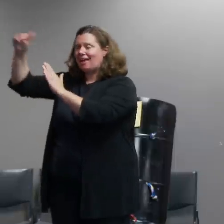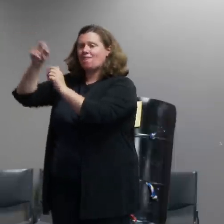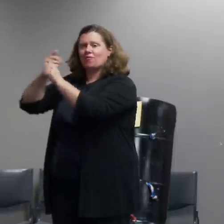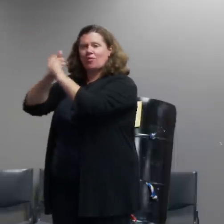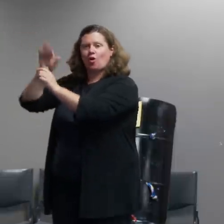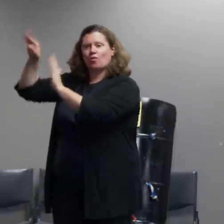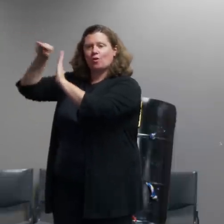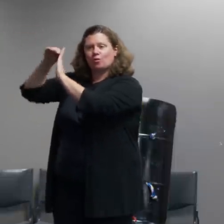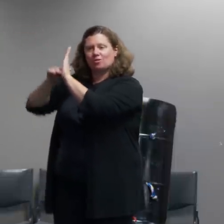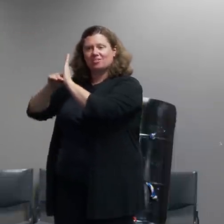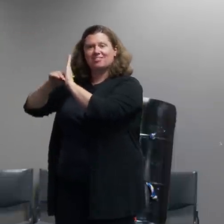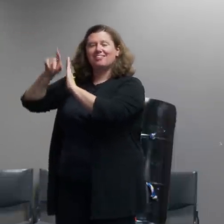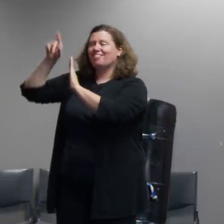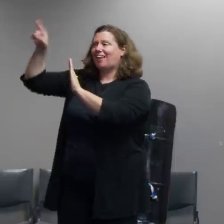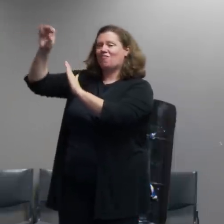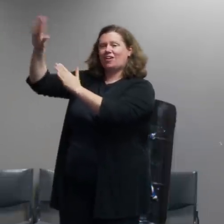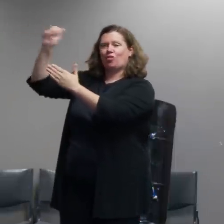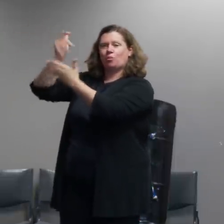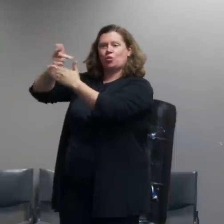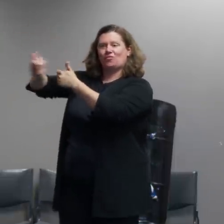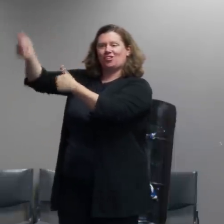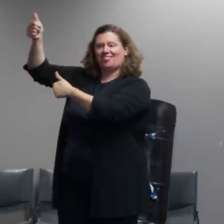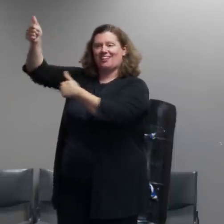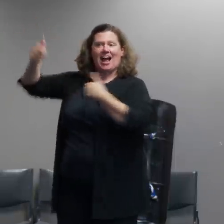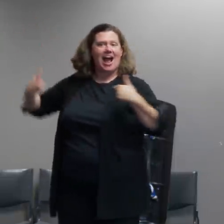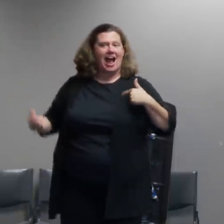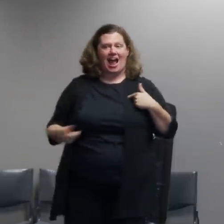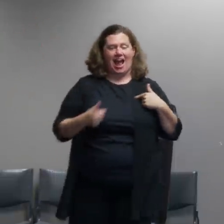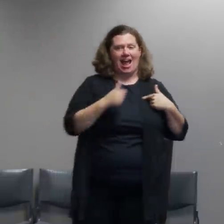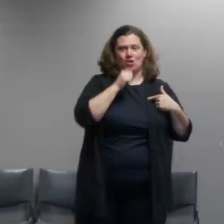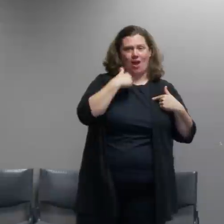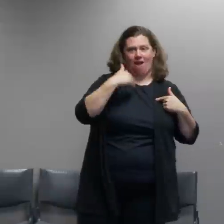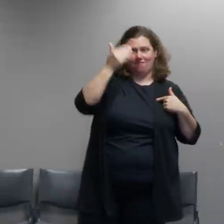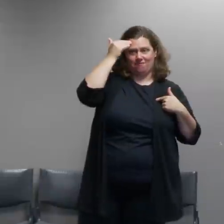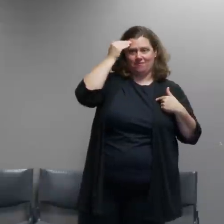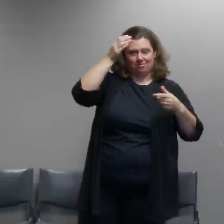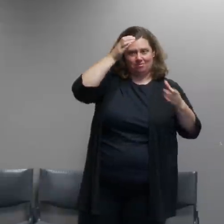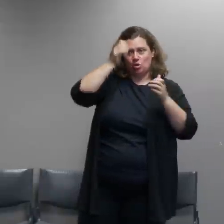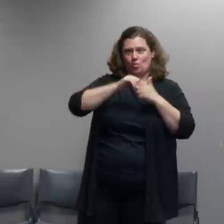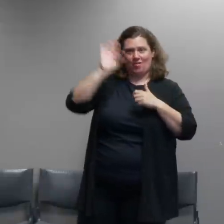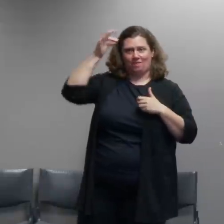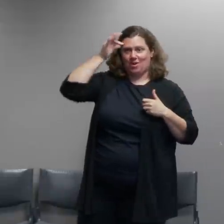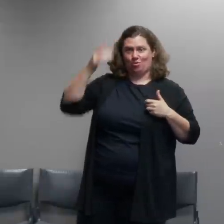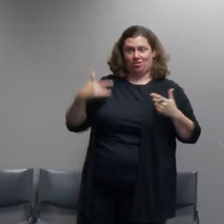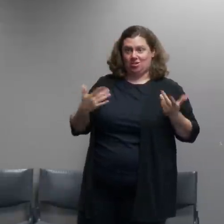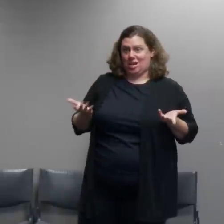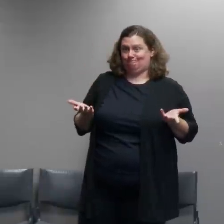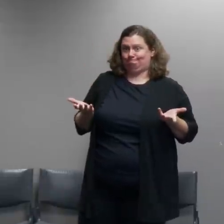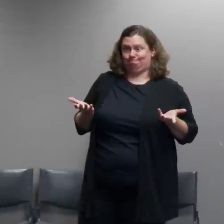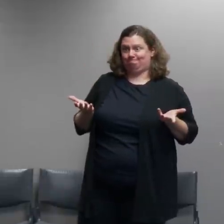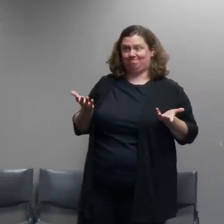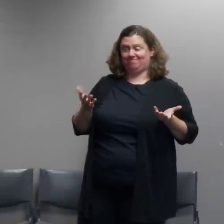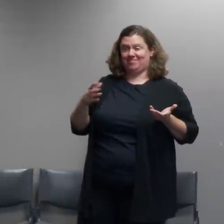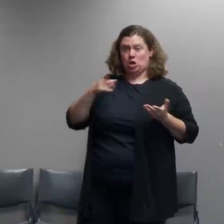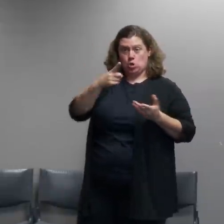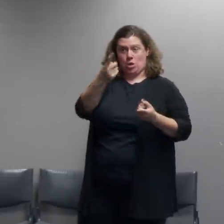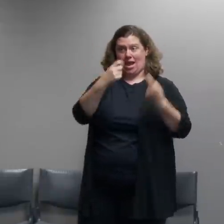not something that i have a whole lot of experience with and so some of these questions about the actions of federal law enforcement